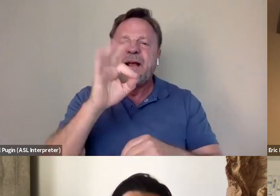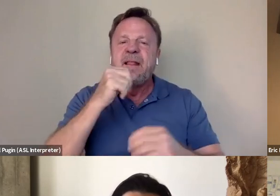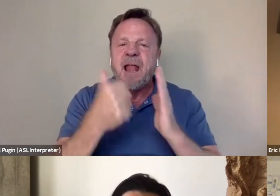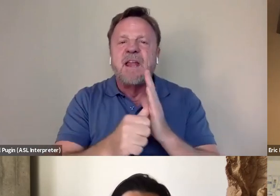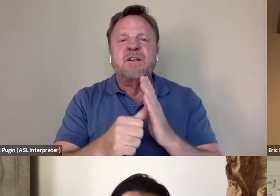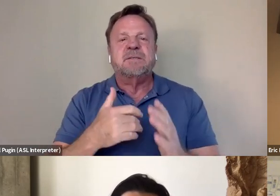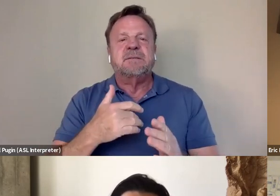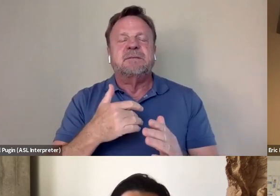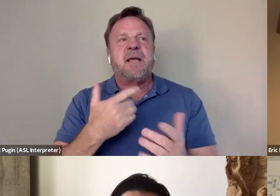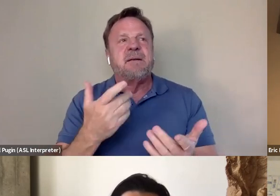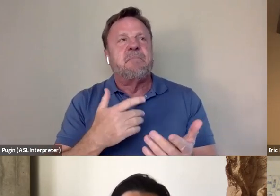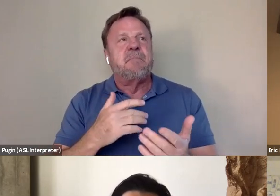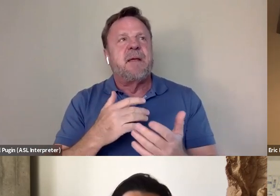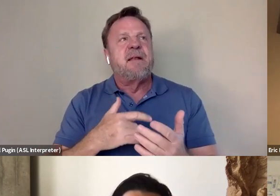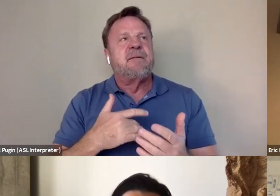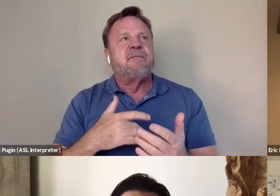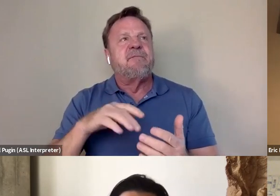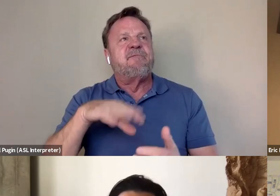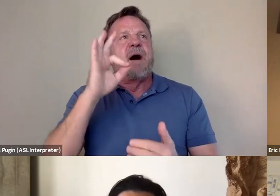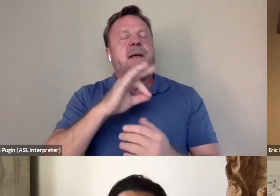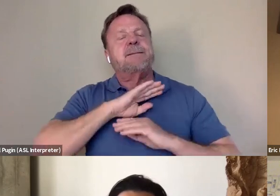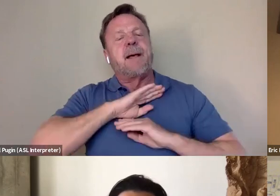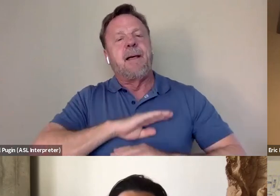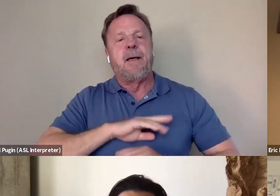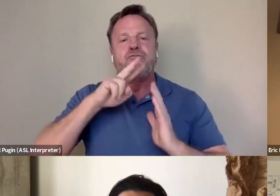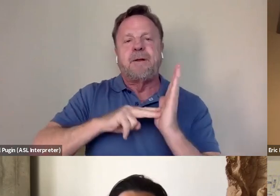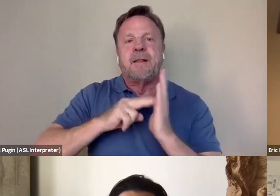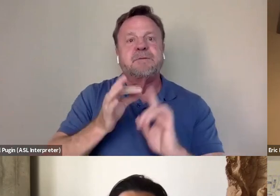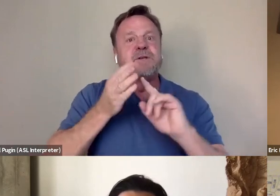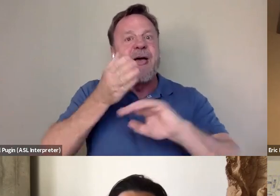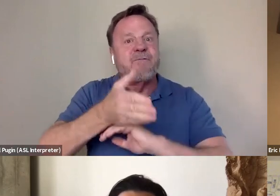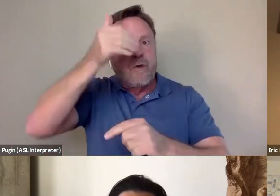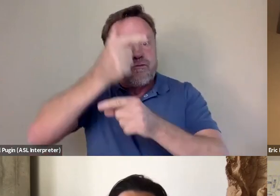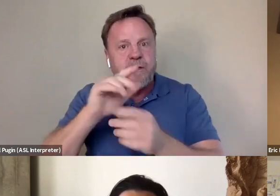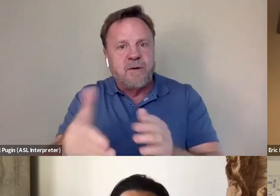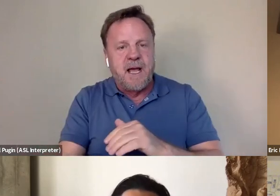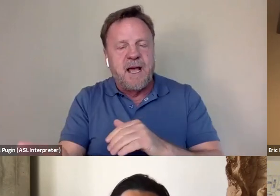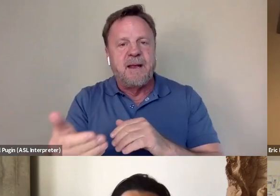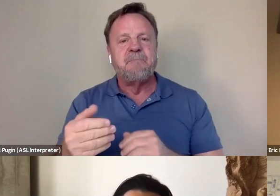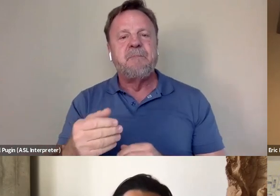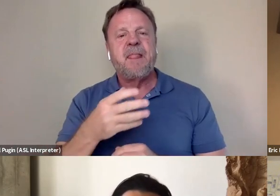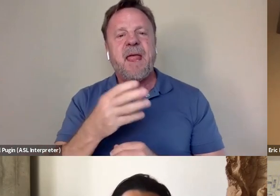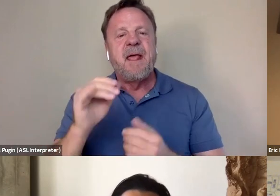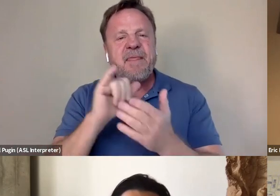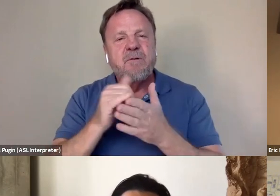especially after her brother died. And I think that was a way to tie in